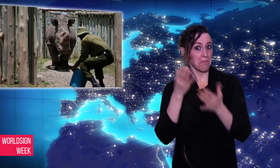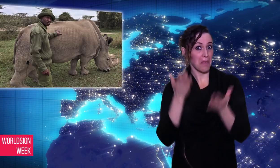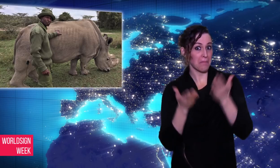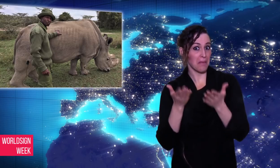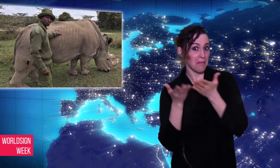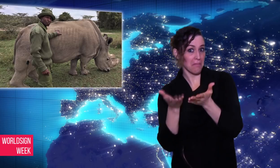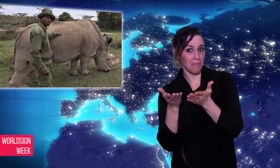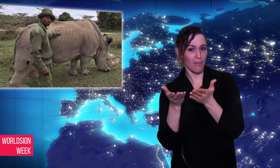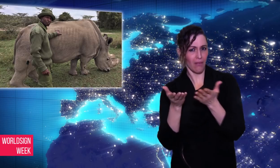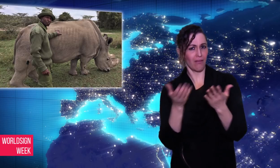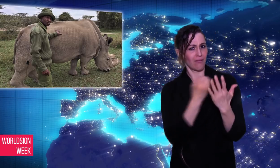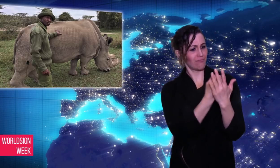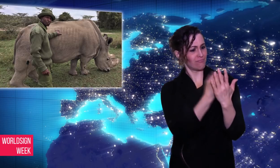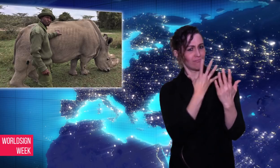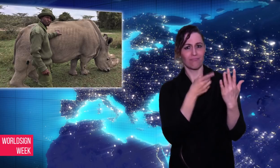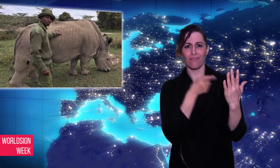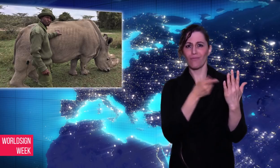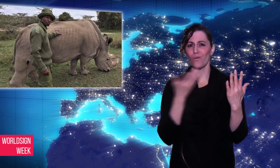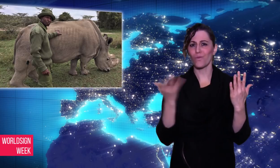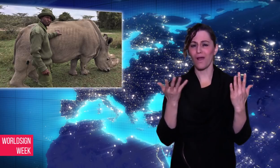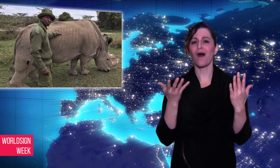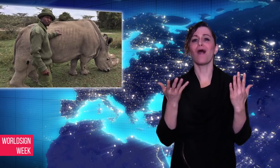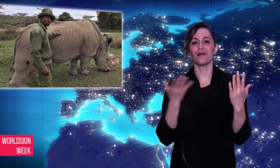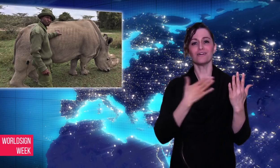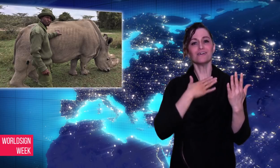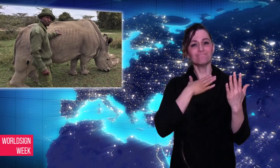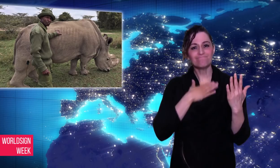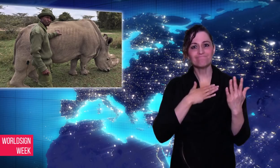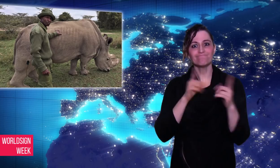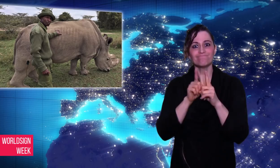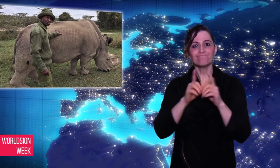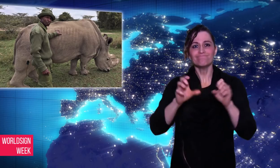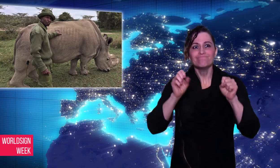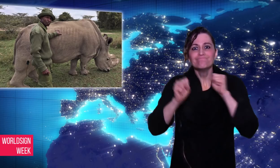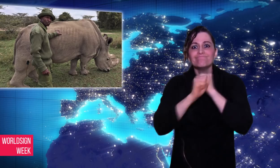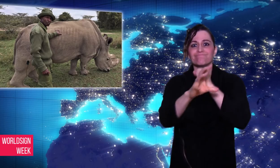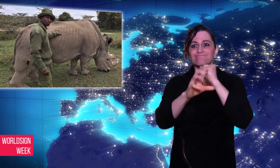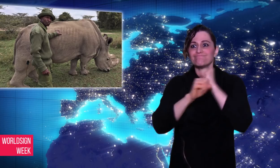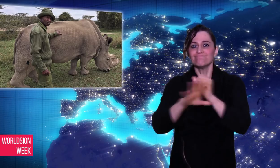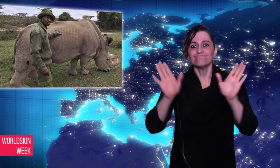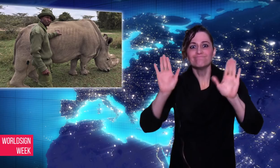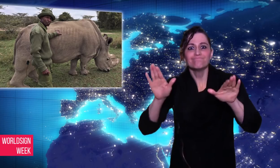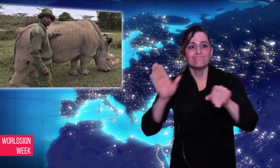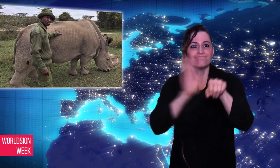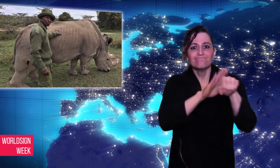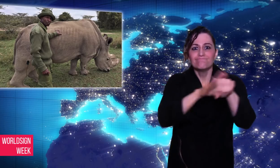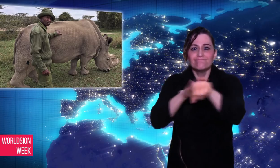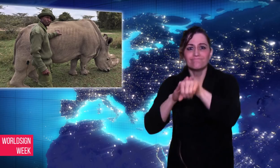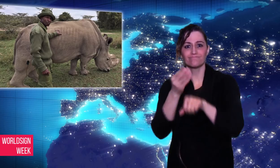subspecies from extinction. With illegal